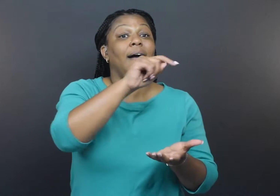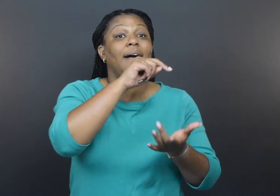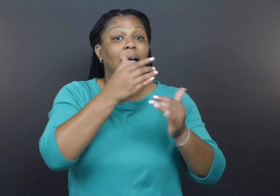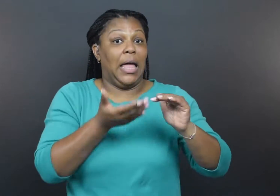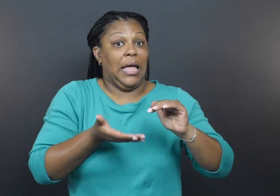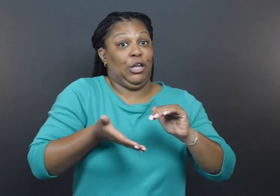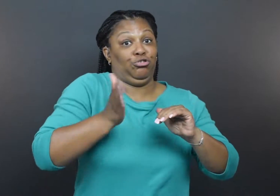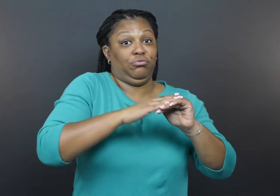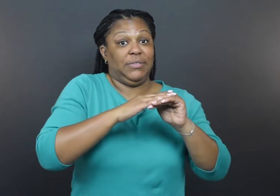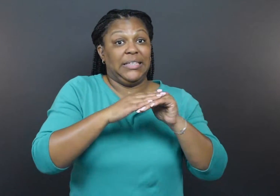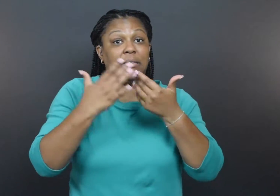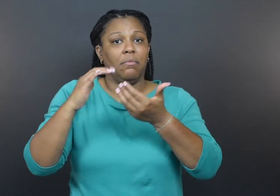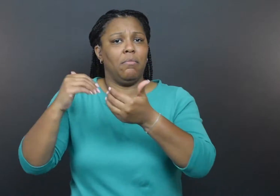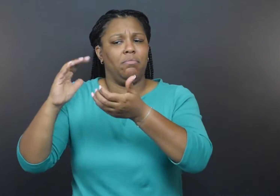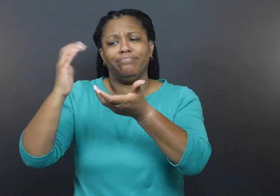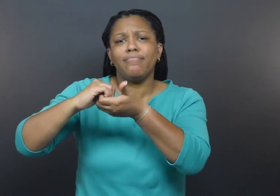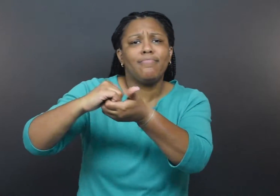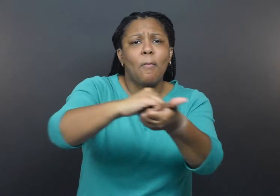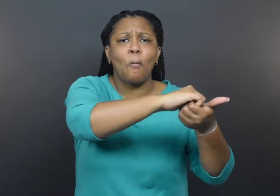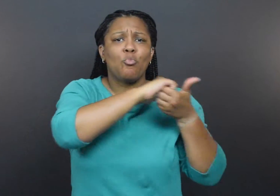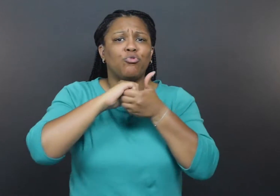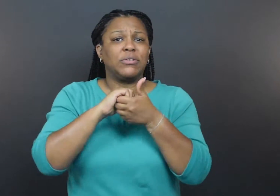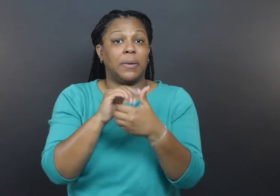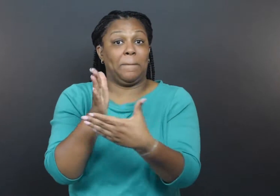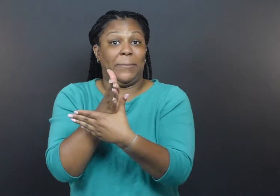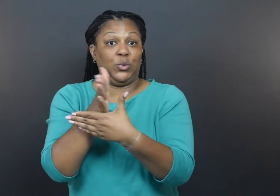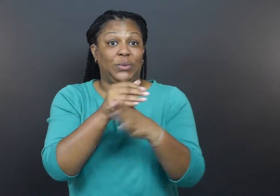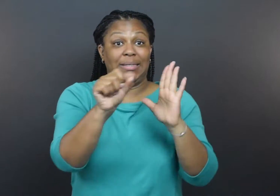This story highlights their collaborative efforts to meet